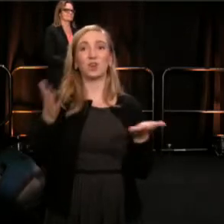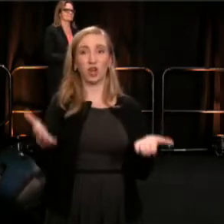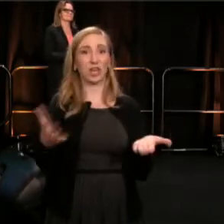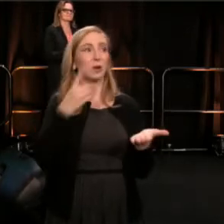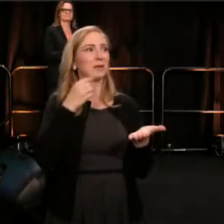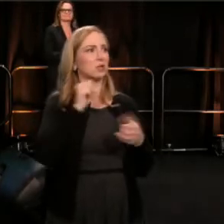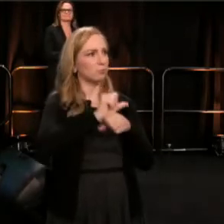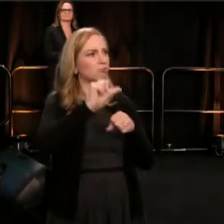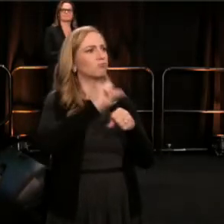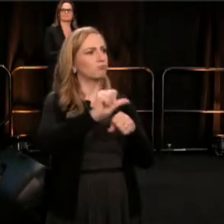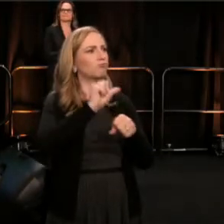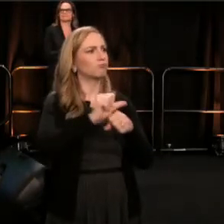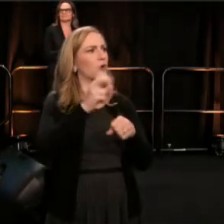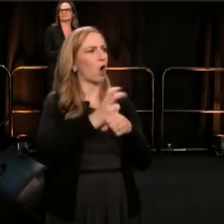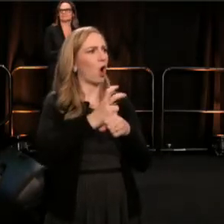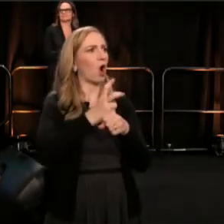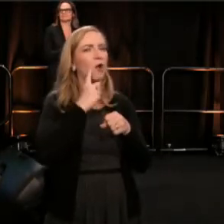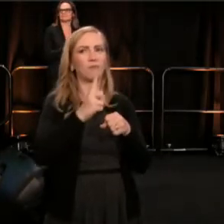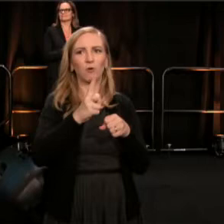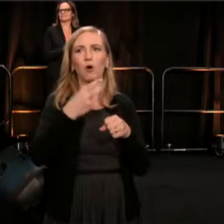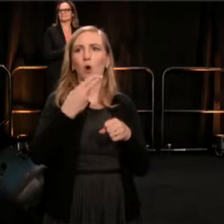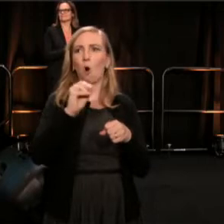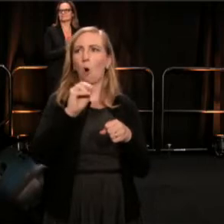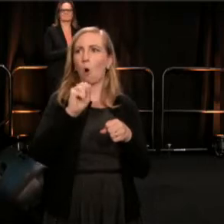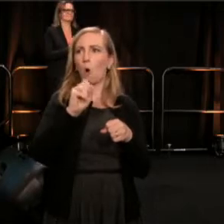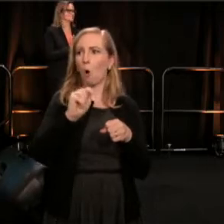(Chris) Host committee. - (Megan) Host committee, everybody! (Chris) Yeah. - (Megan) There's a lot of you.